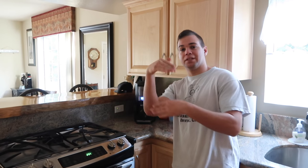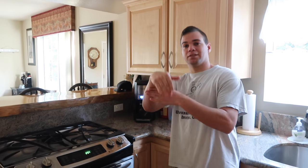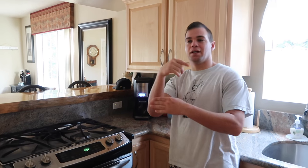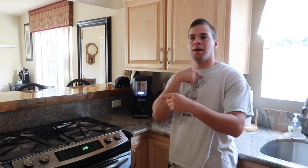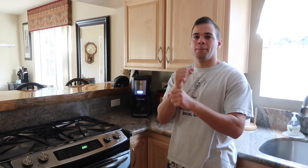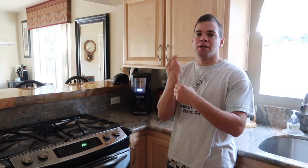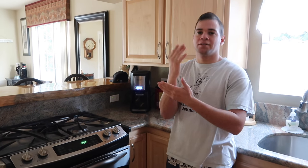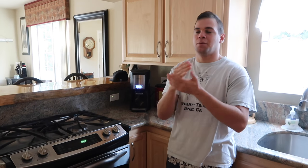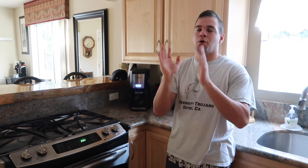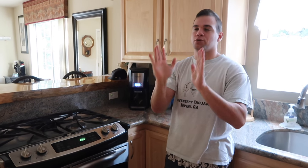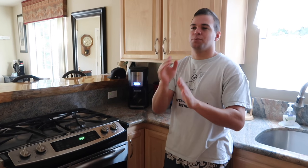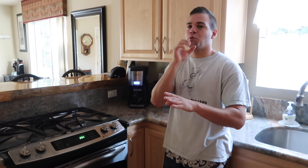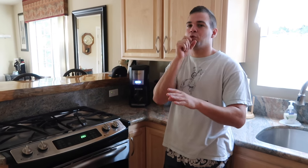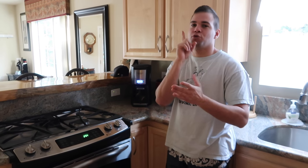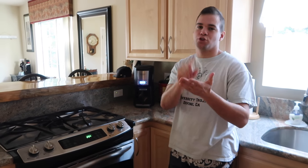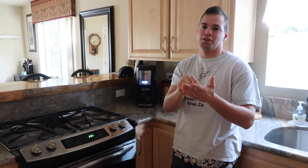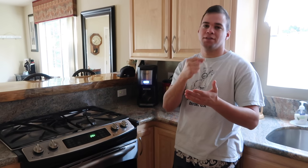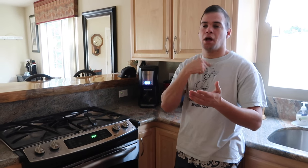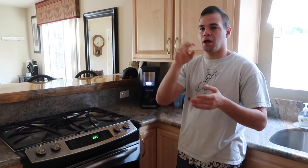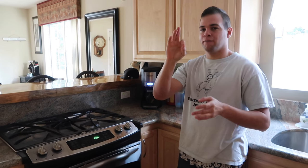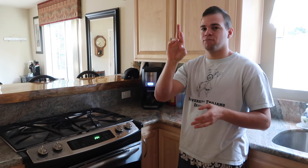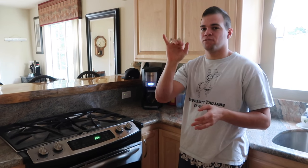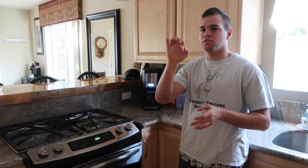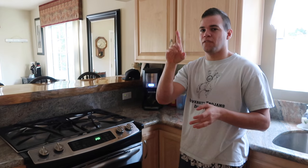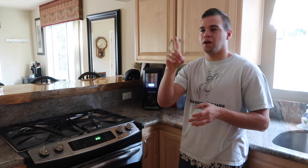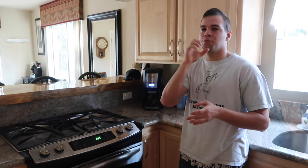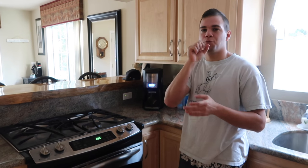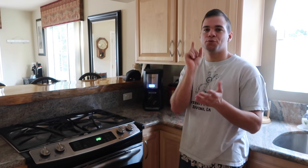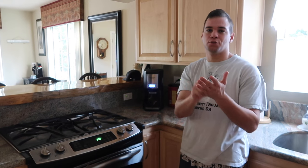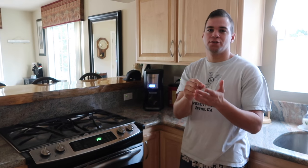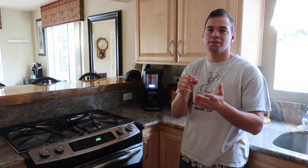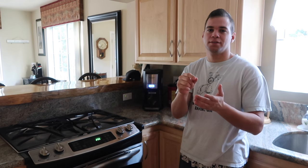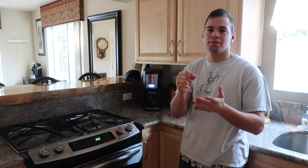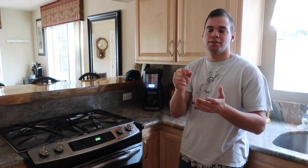last night i made some awesome orange chicken i fried orange chicken